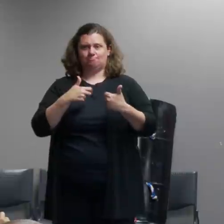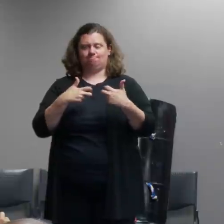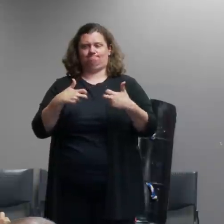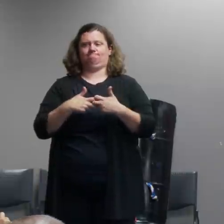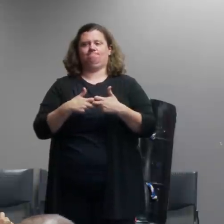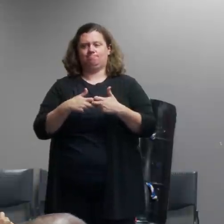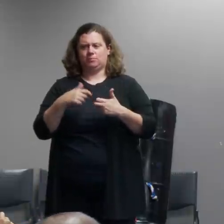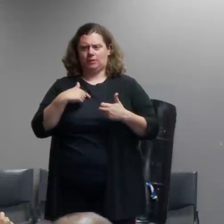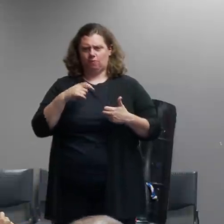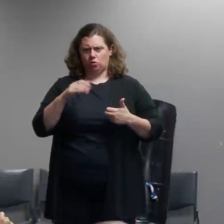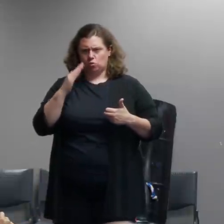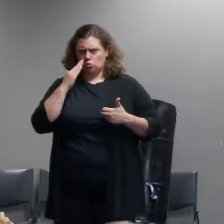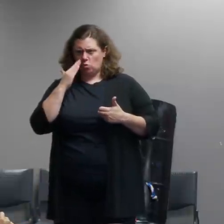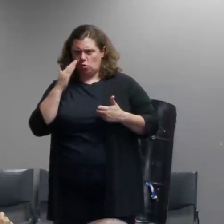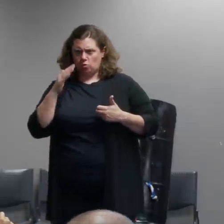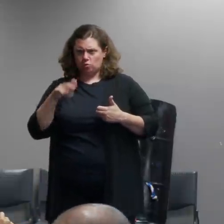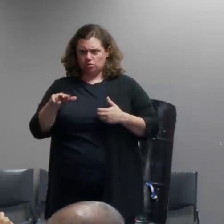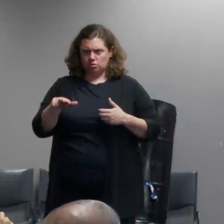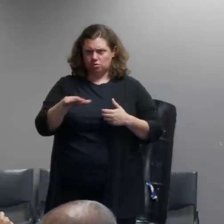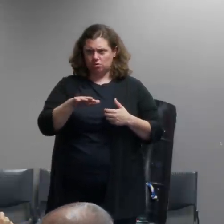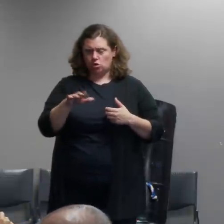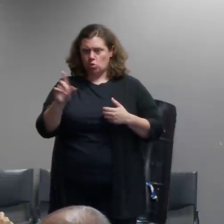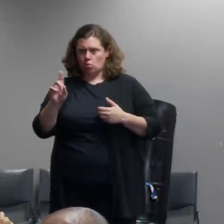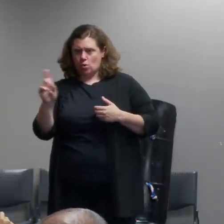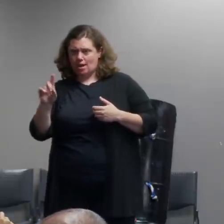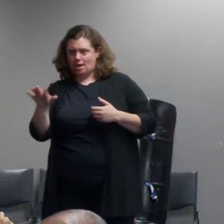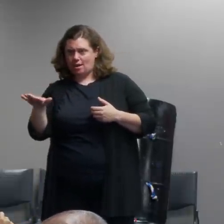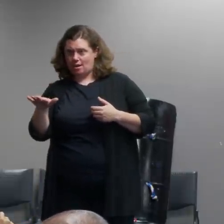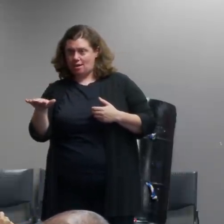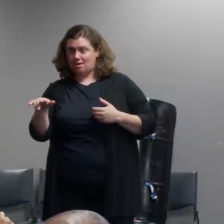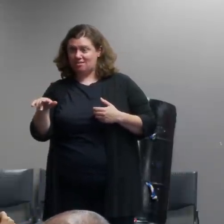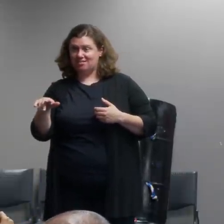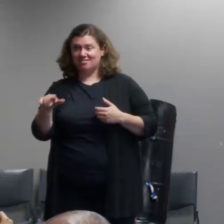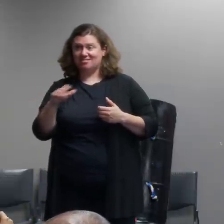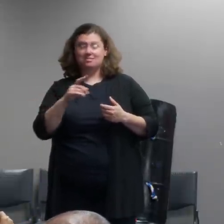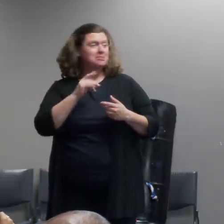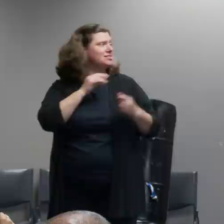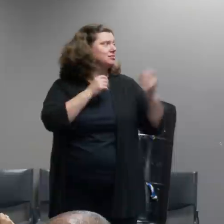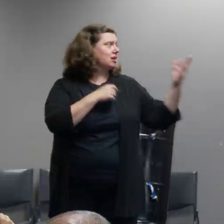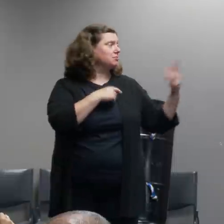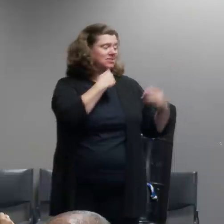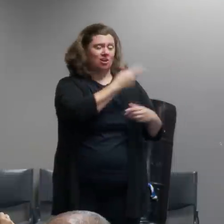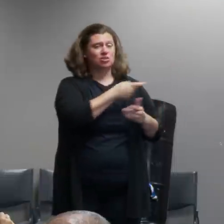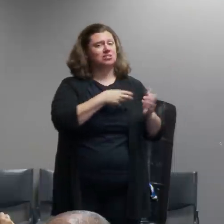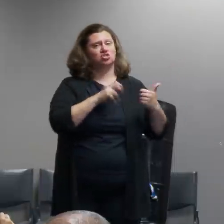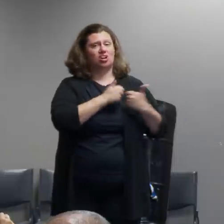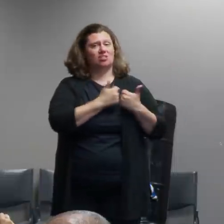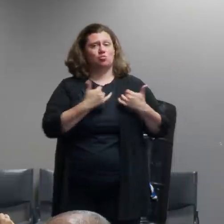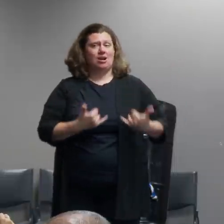events alex and that's why things have to have gotten to a level